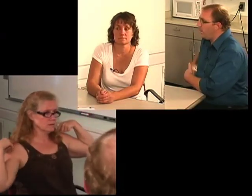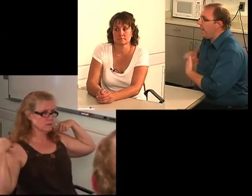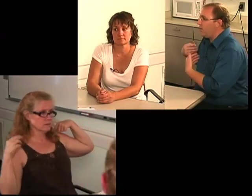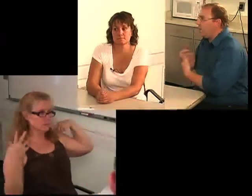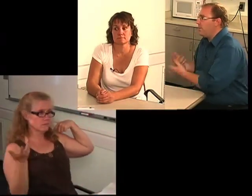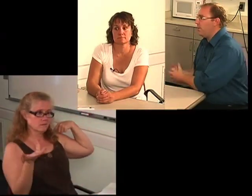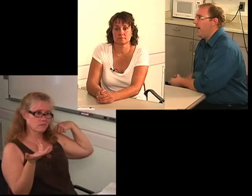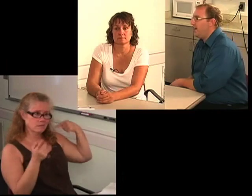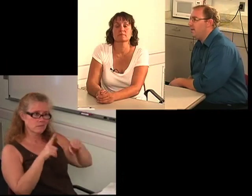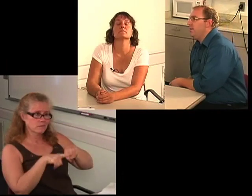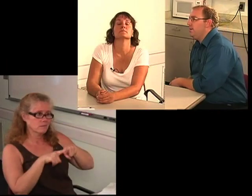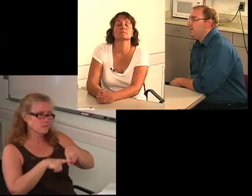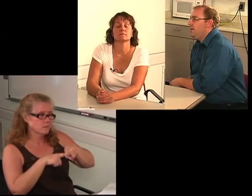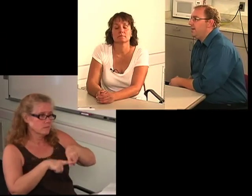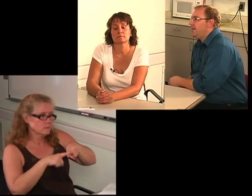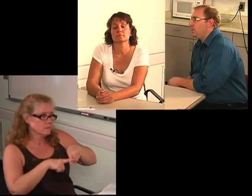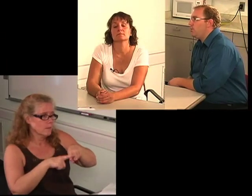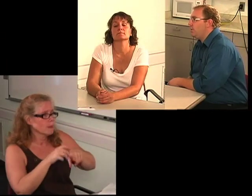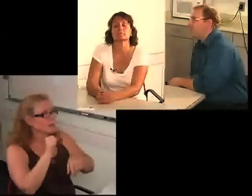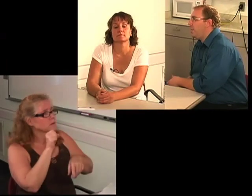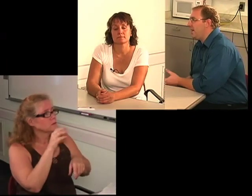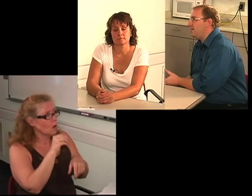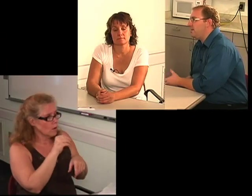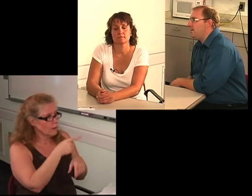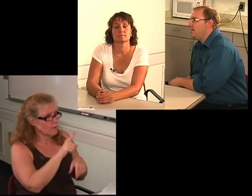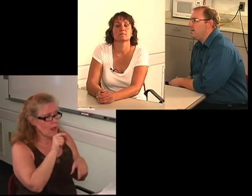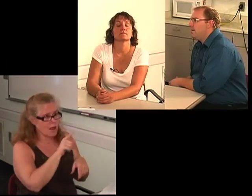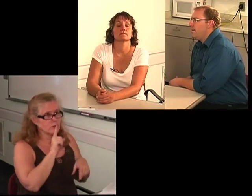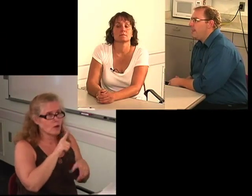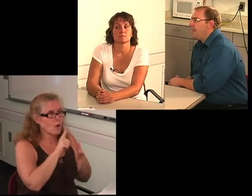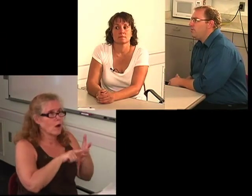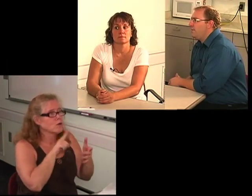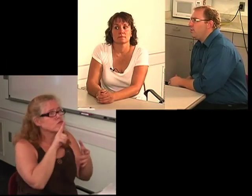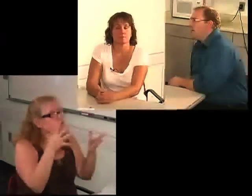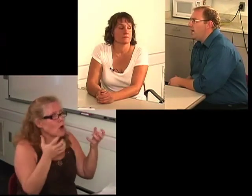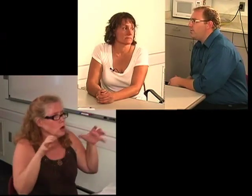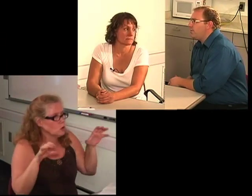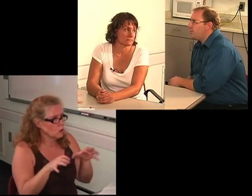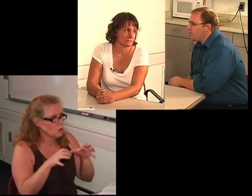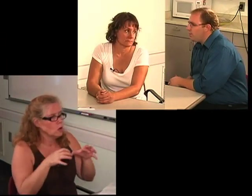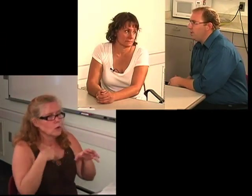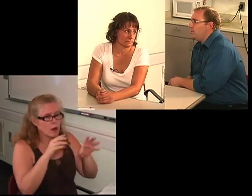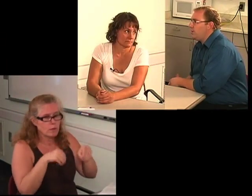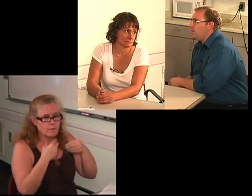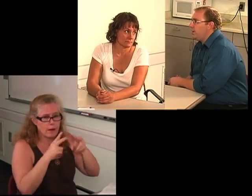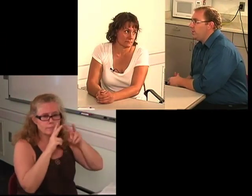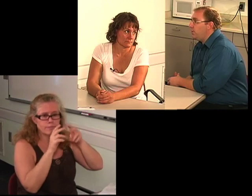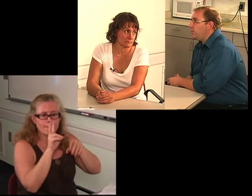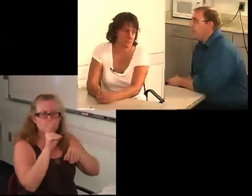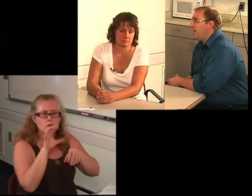the lower back or upper back, I guess it could depend. So if you're not sure what you really want to do,